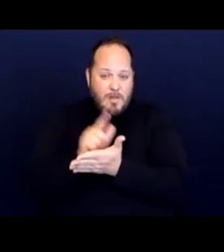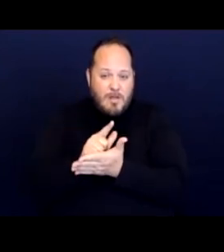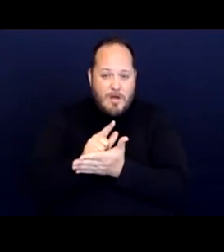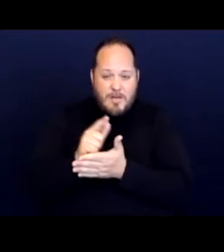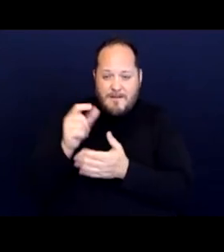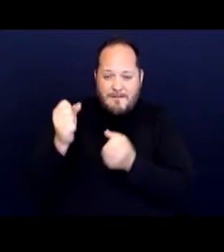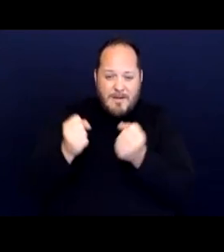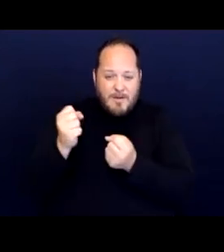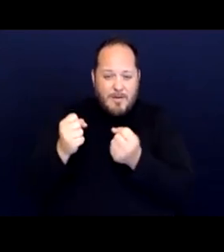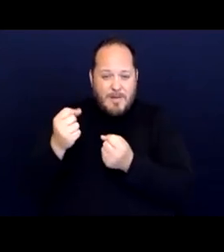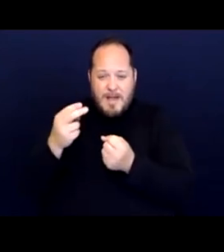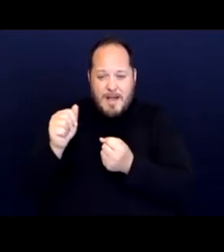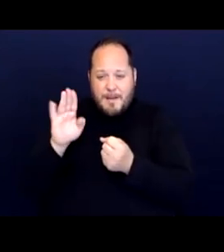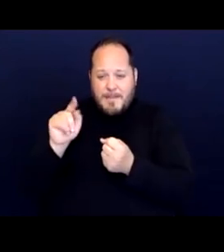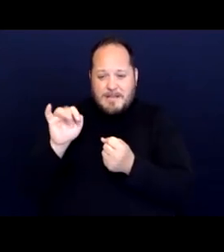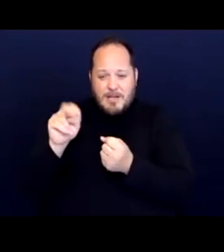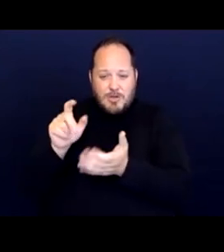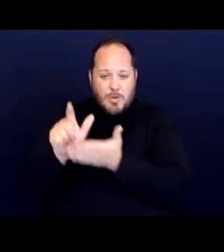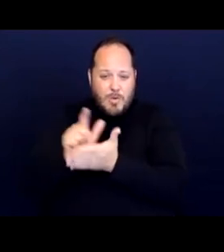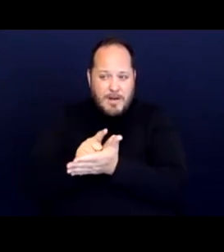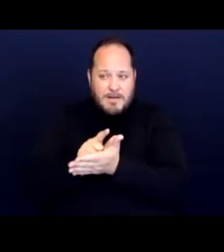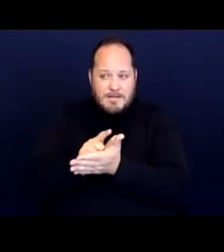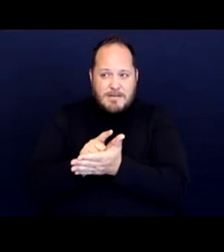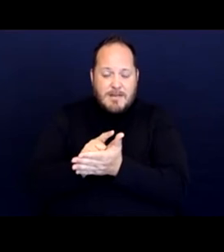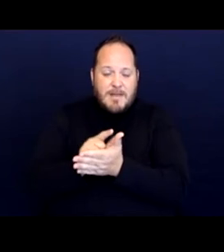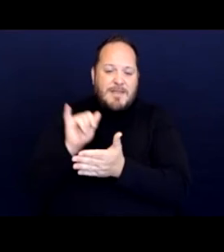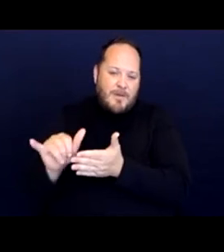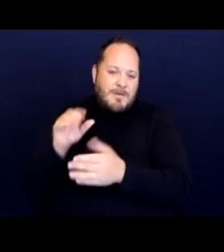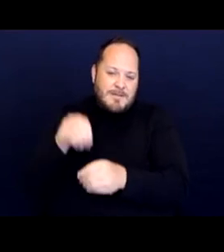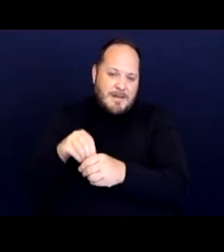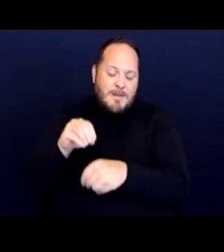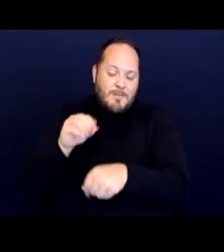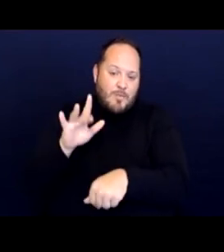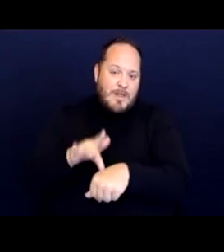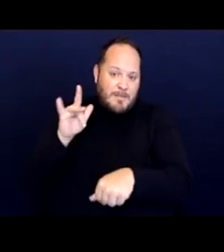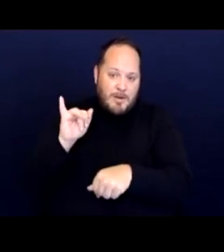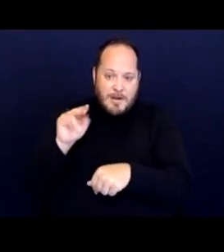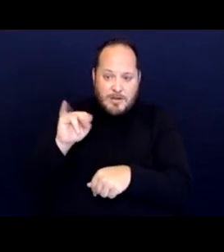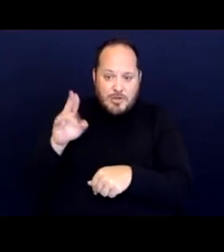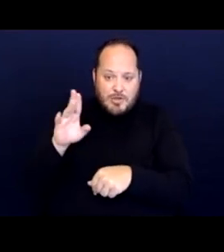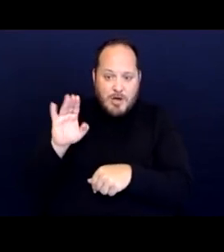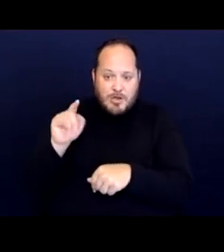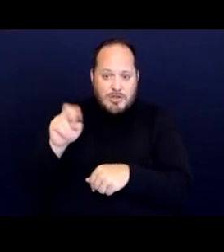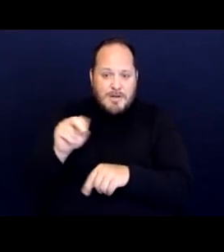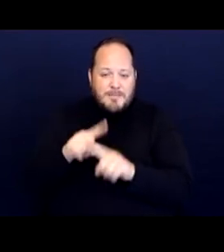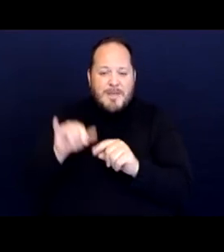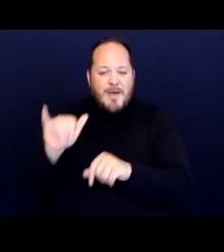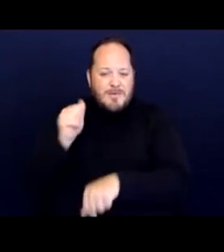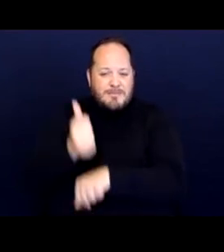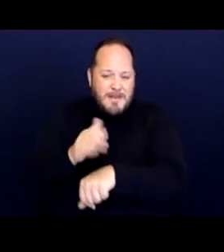but that was based, and it was via preliminary injunction but that was based on vagueness and arbitrary grounds.